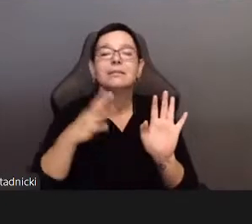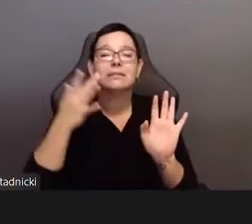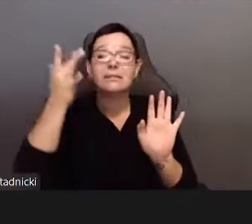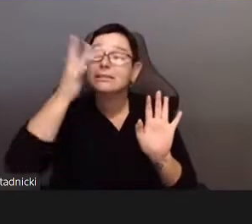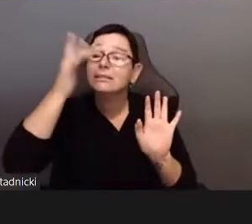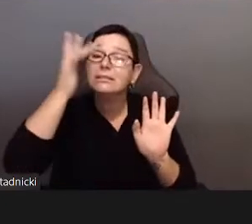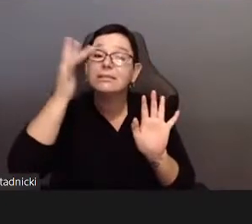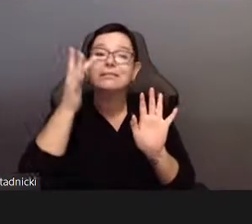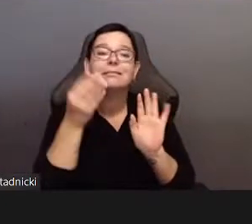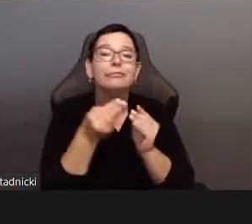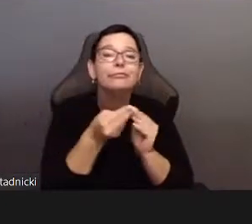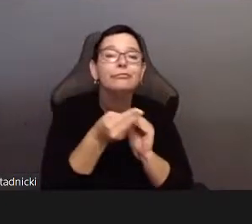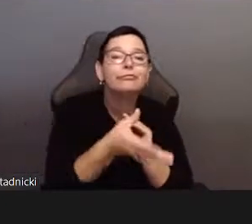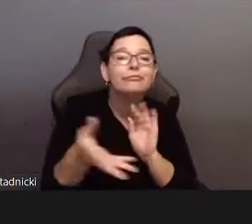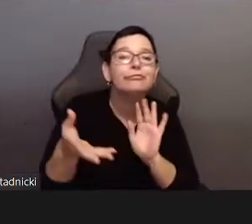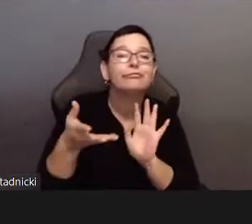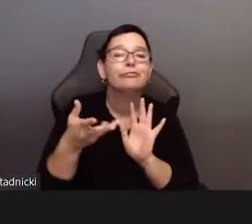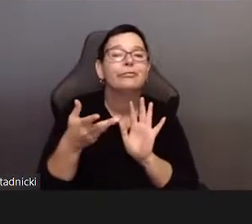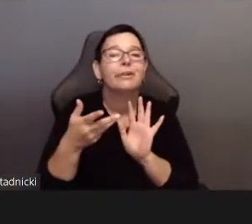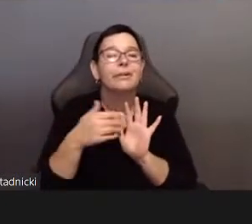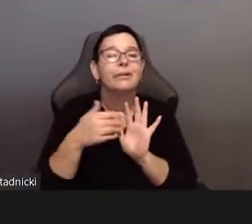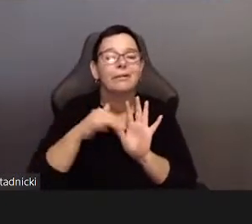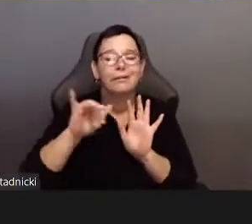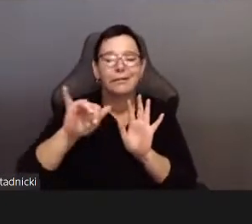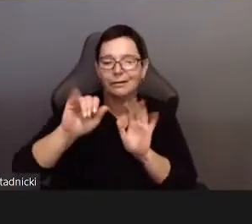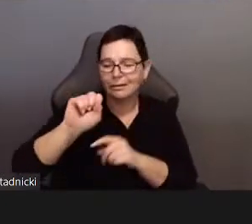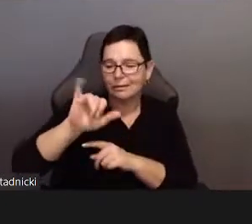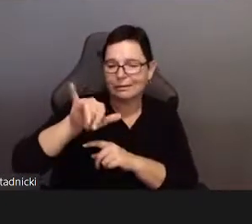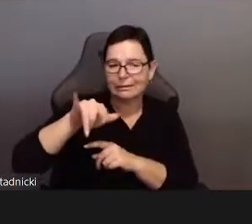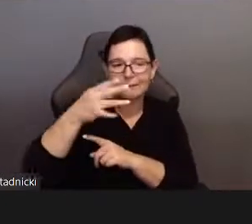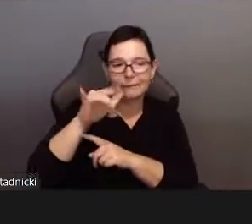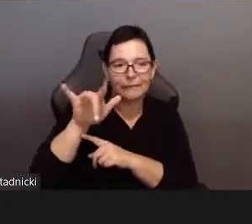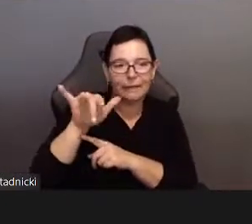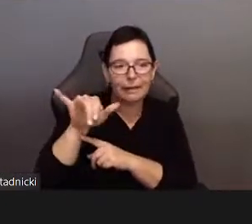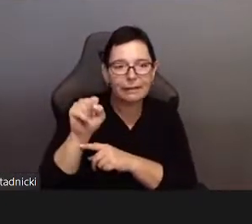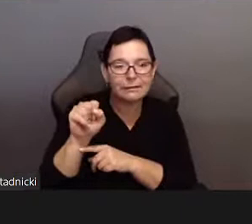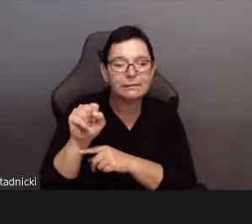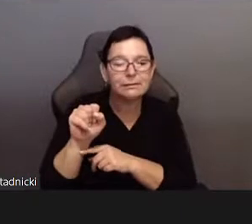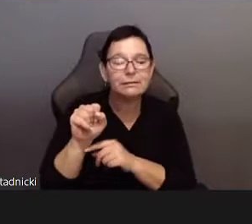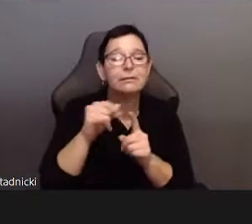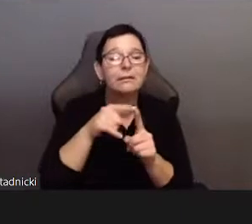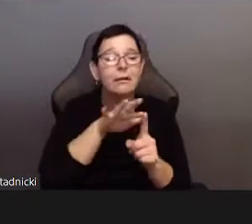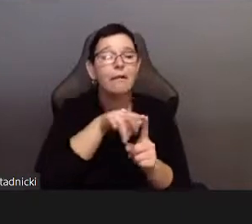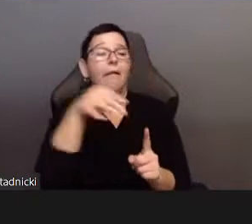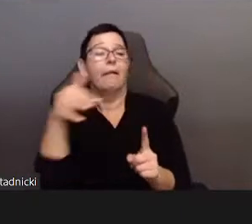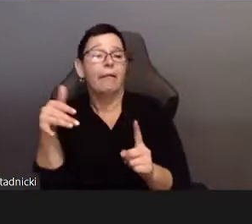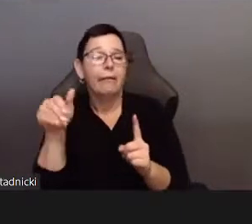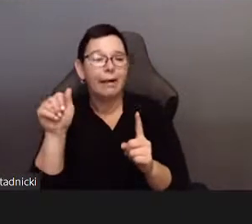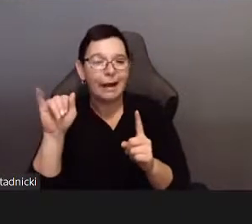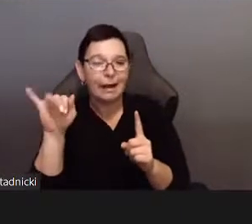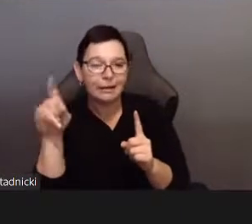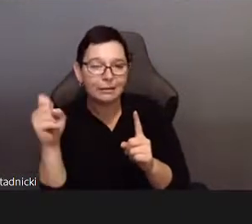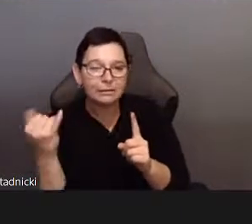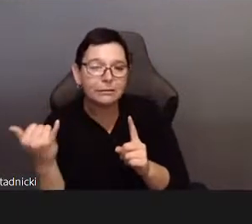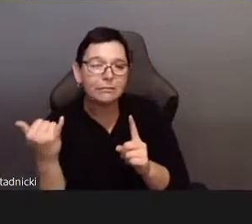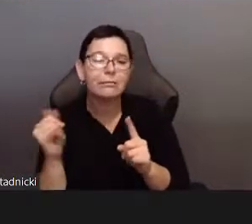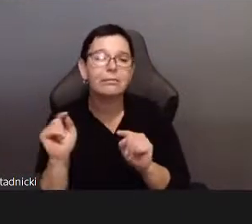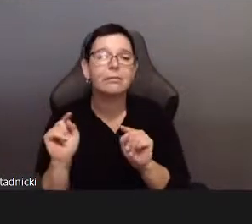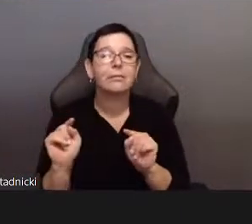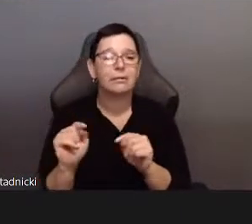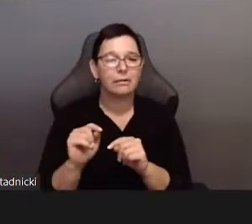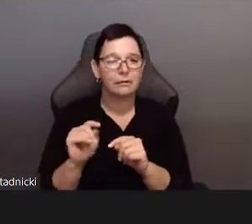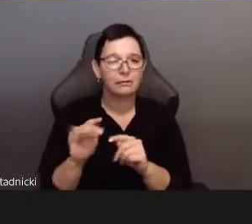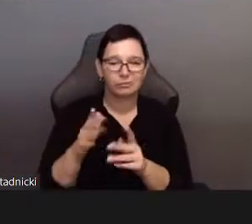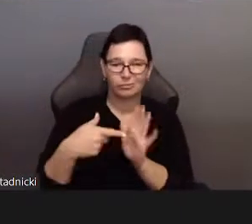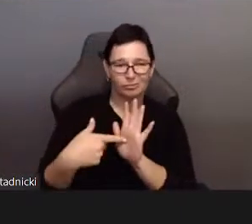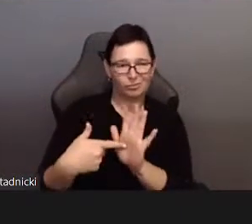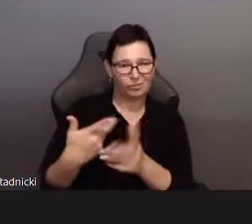Promiscuity is the social correlative of a sexuality physiologically grounded in the meaning phenomenon of the non climatic climax.